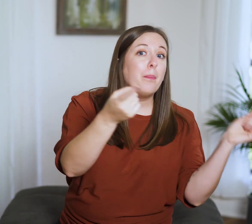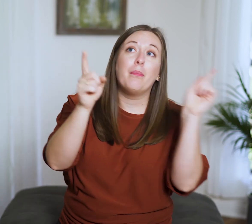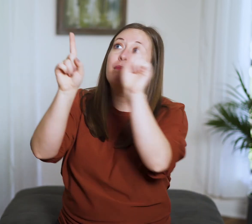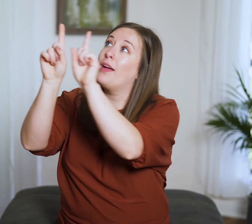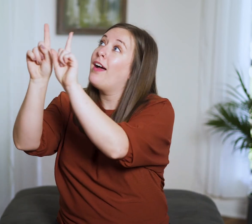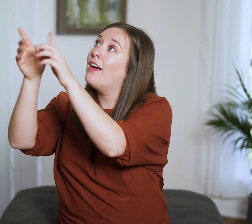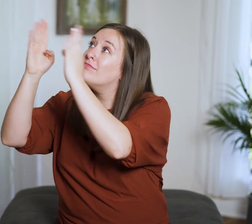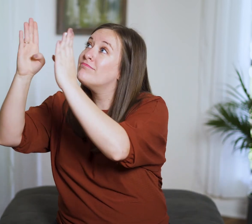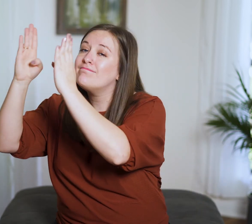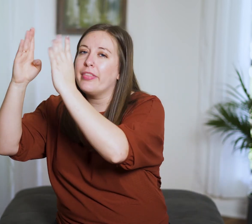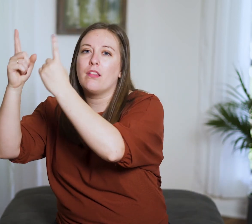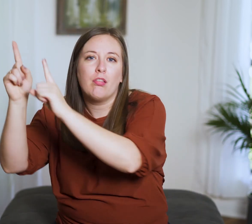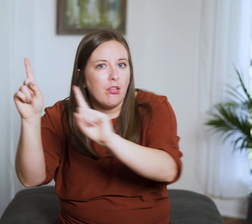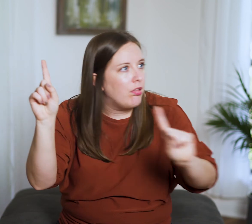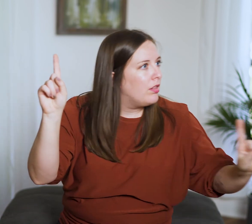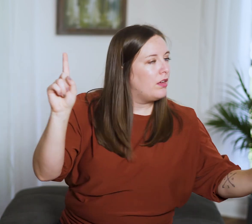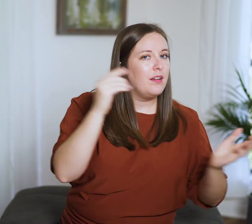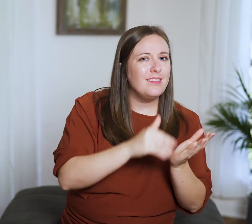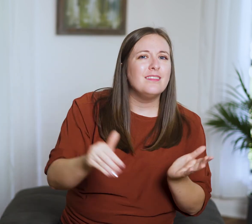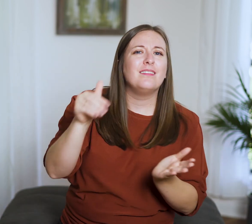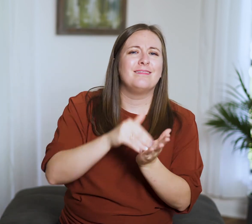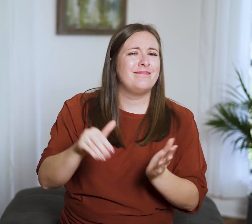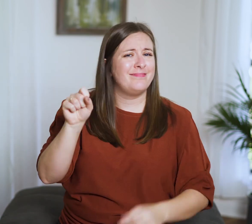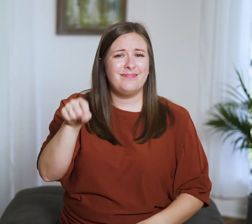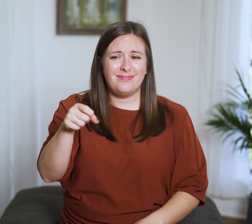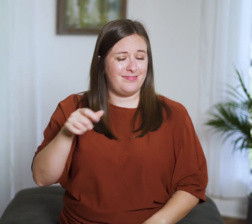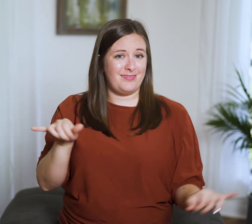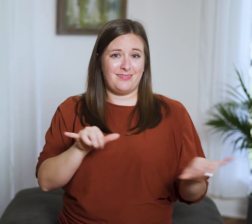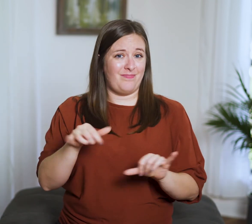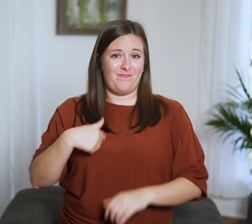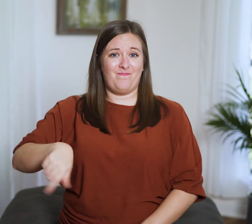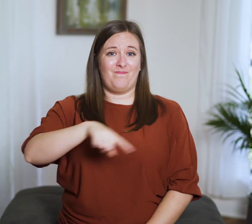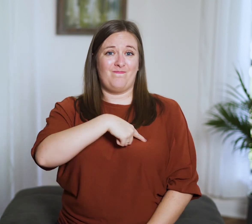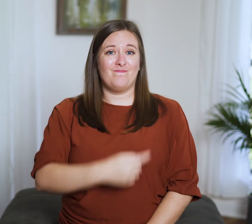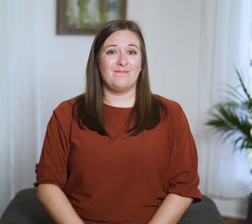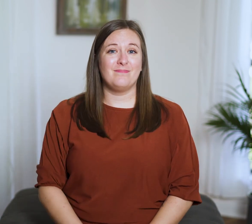then come back, then turn away again?